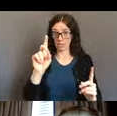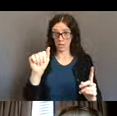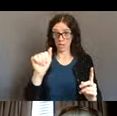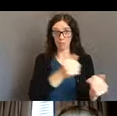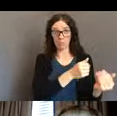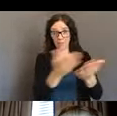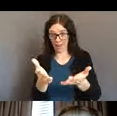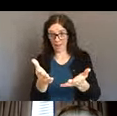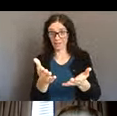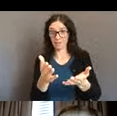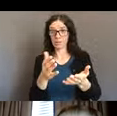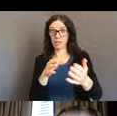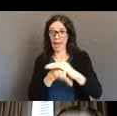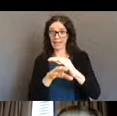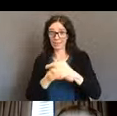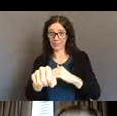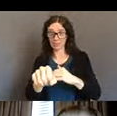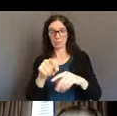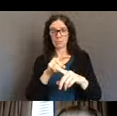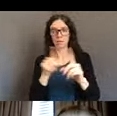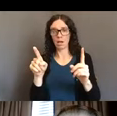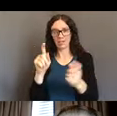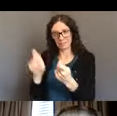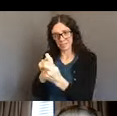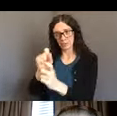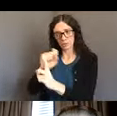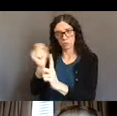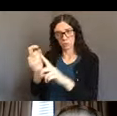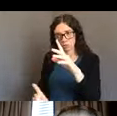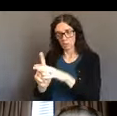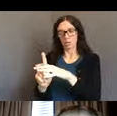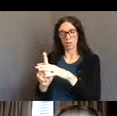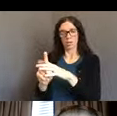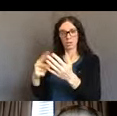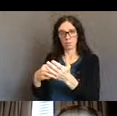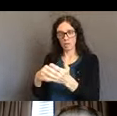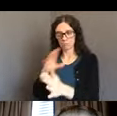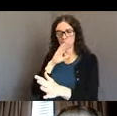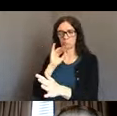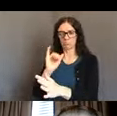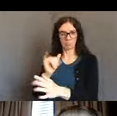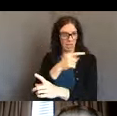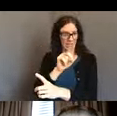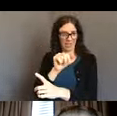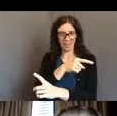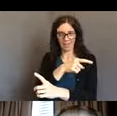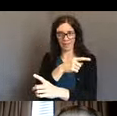to develop some policies to protect people with disabilities but also protect those who love them and care for them.